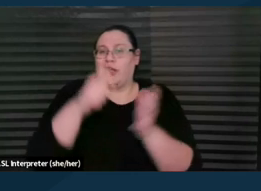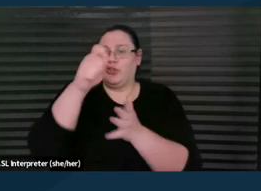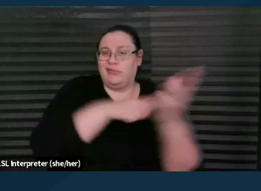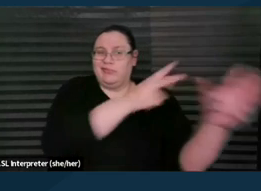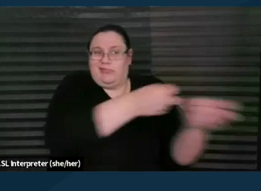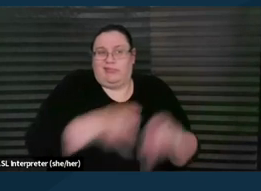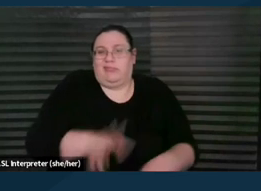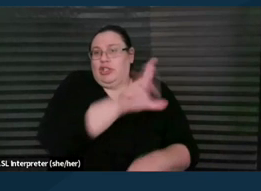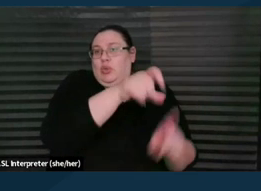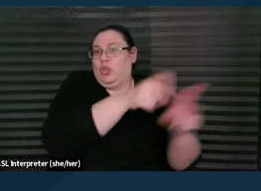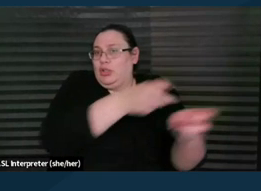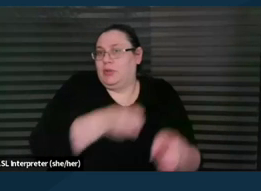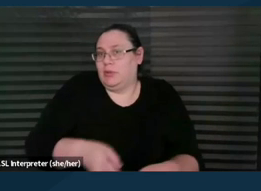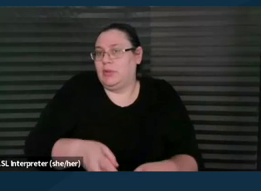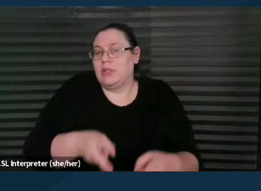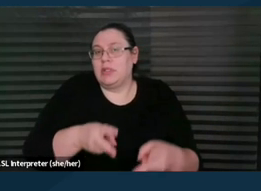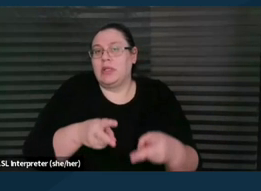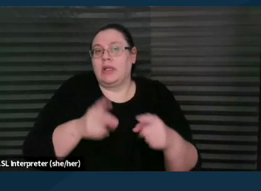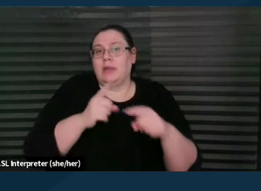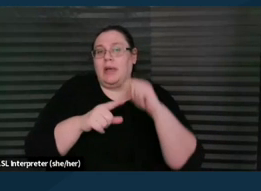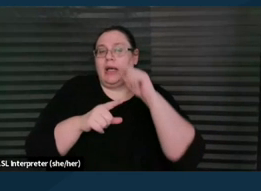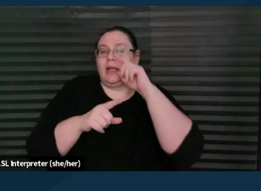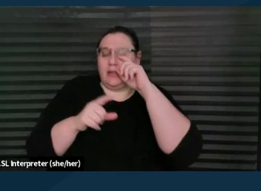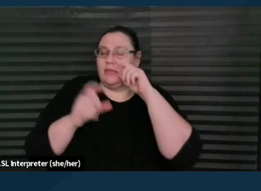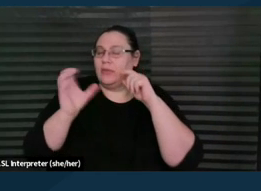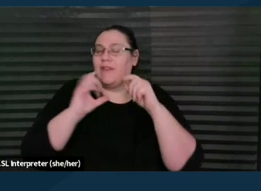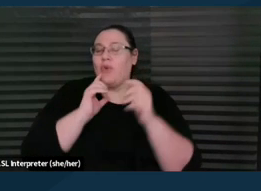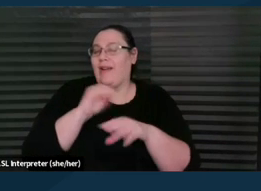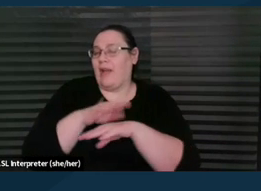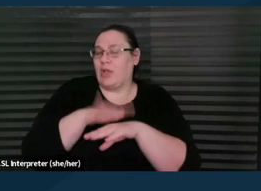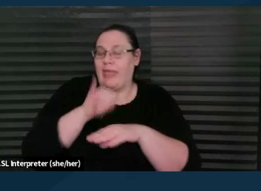but also, you know, I think seeking advice about that and making sure that you're not crossing that line